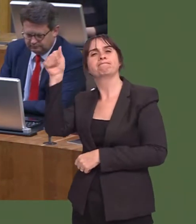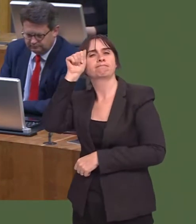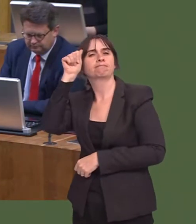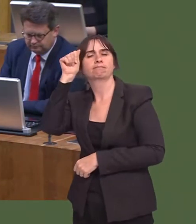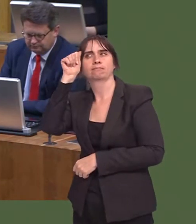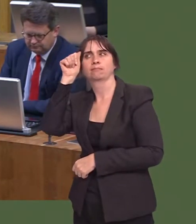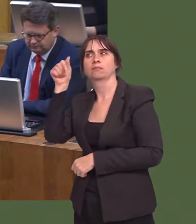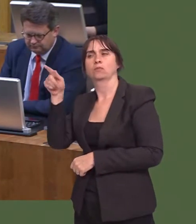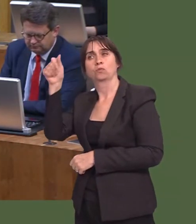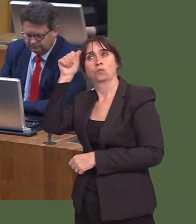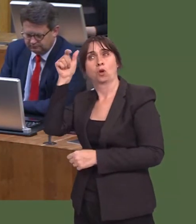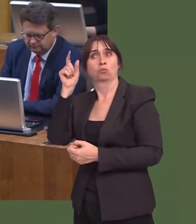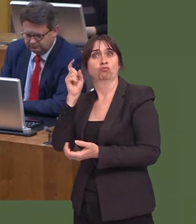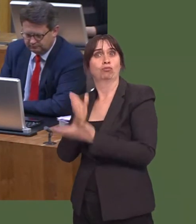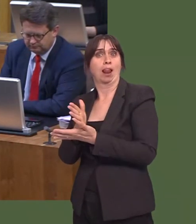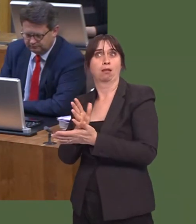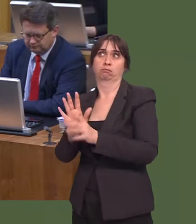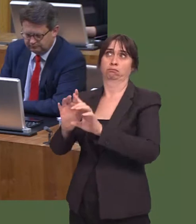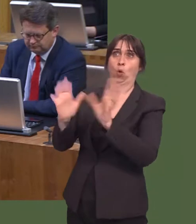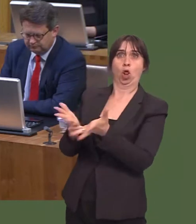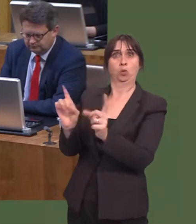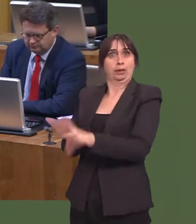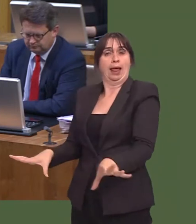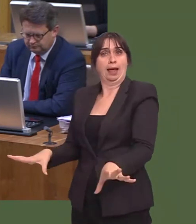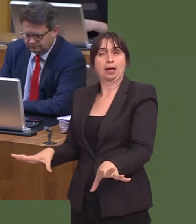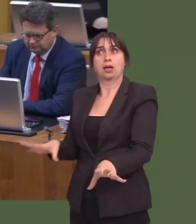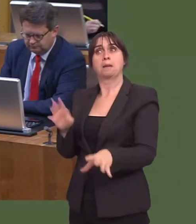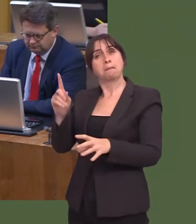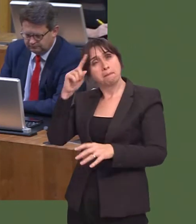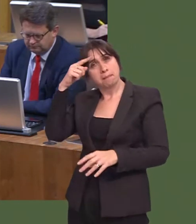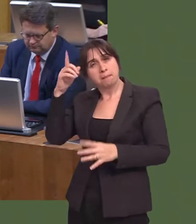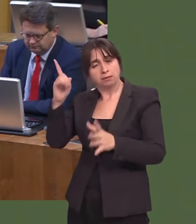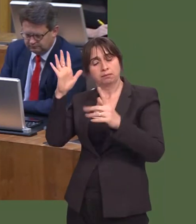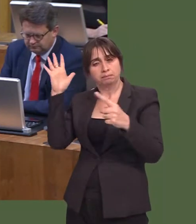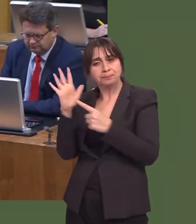a sustainable Brexit can only happen if the devolved Governments are fully part of that